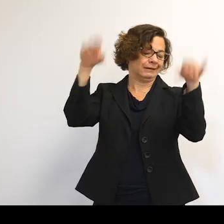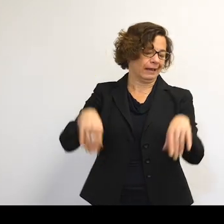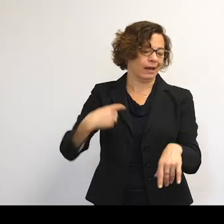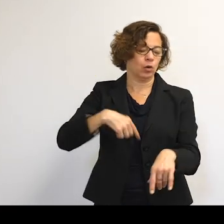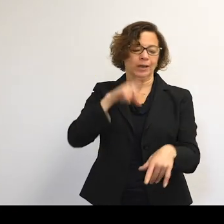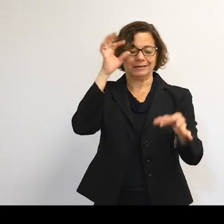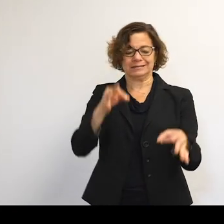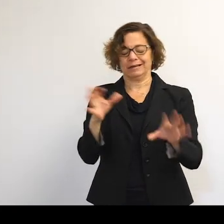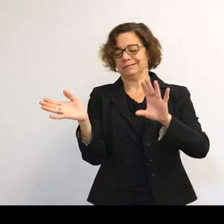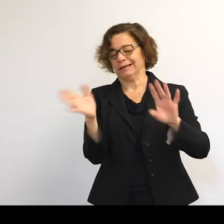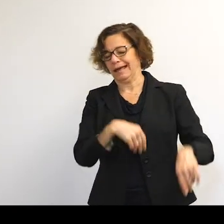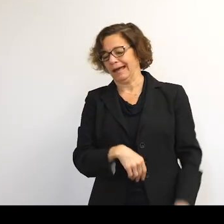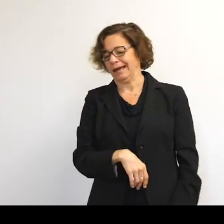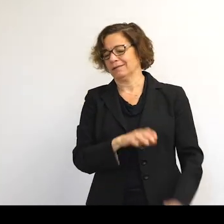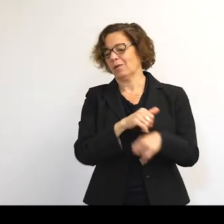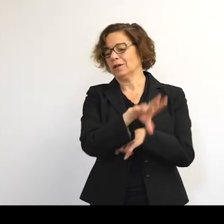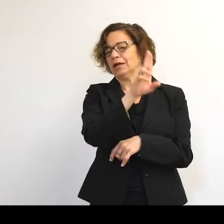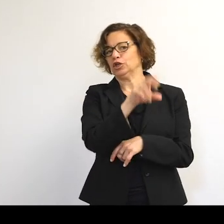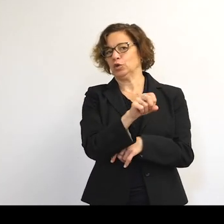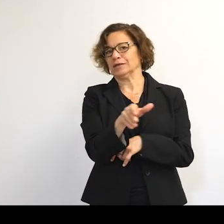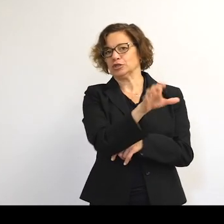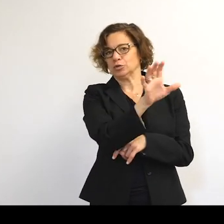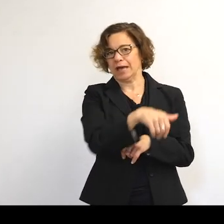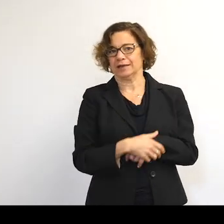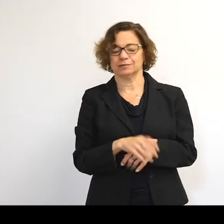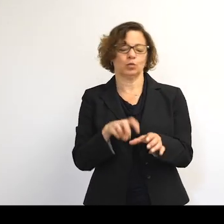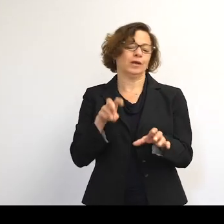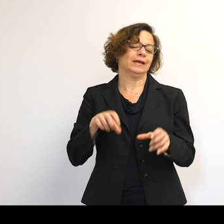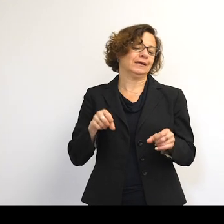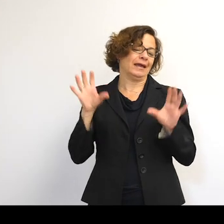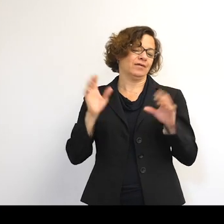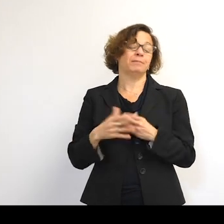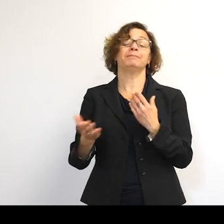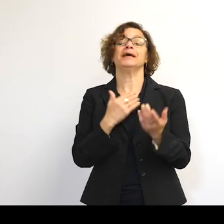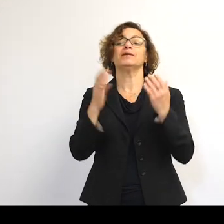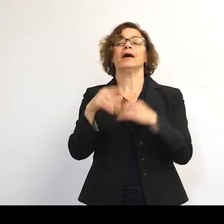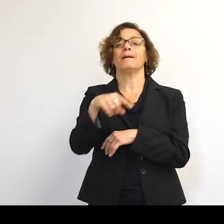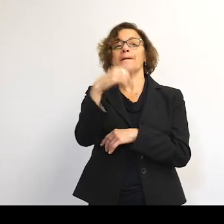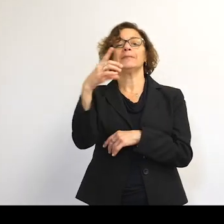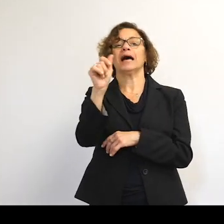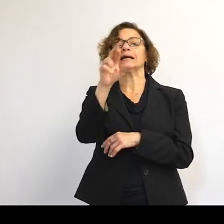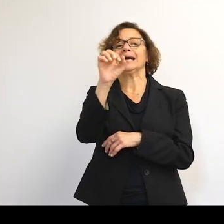So now, we don't buy it. So the Black Arrow rocket, which looks suitably angry